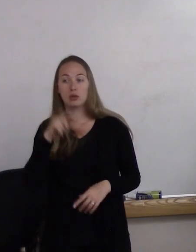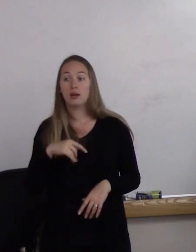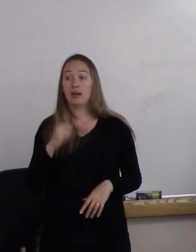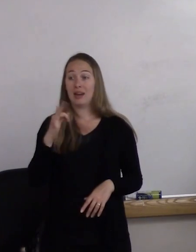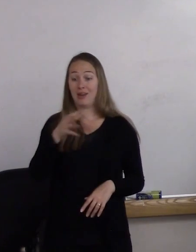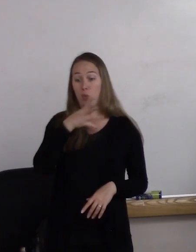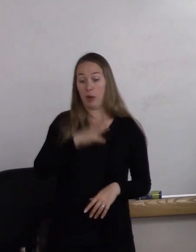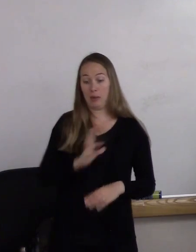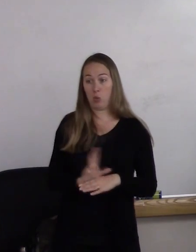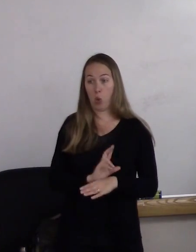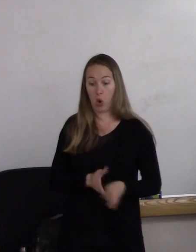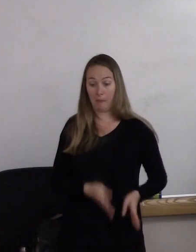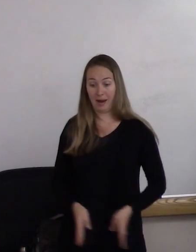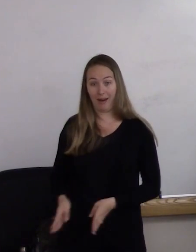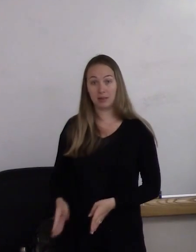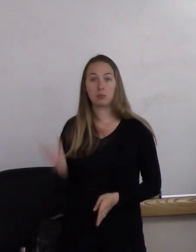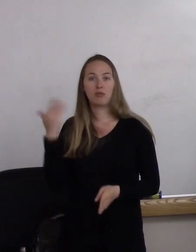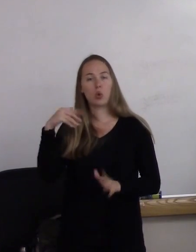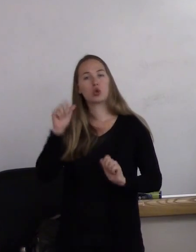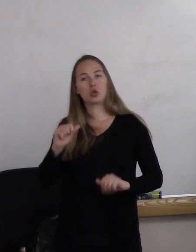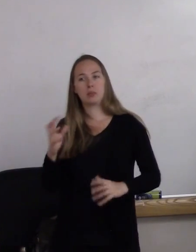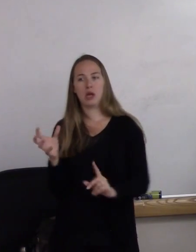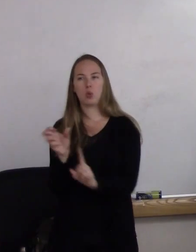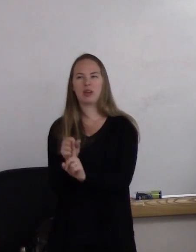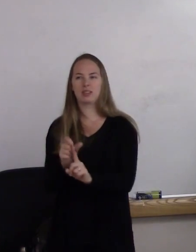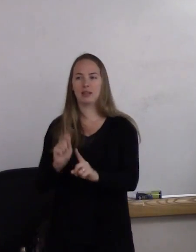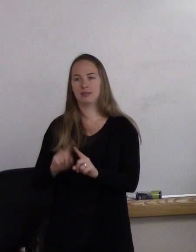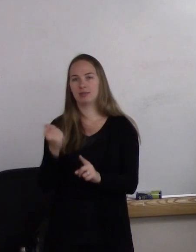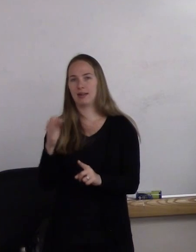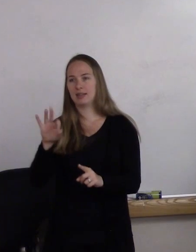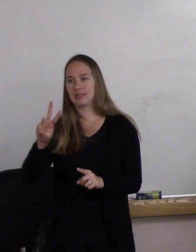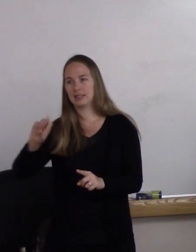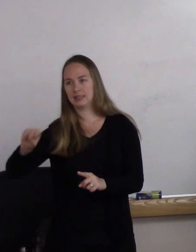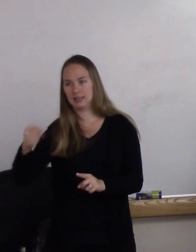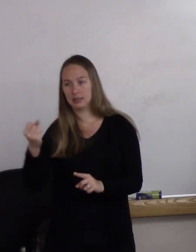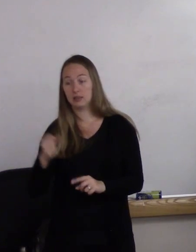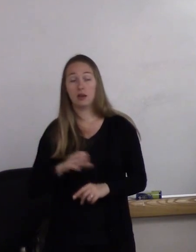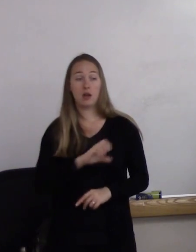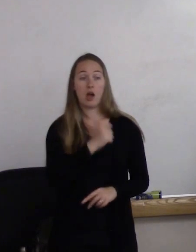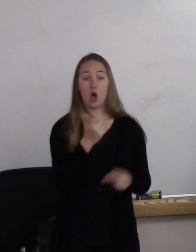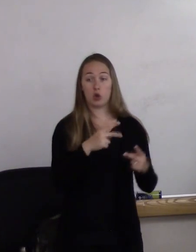could actually be arrested up until the '60s. In other places of the world,